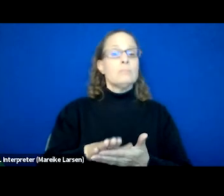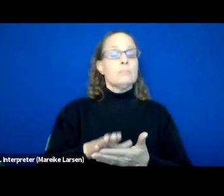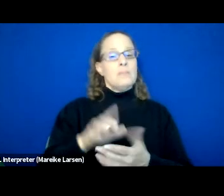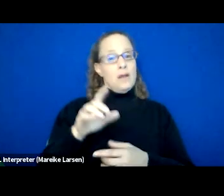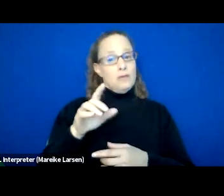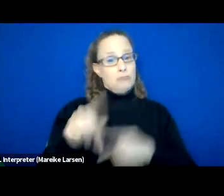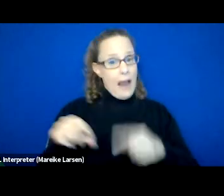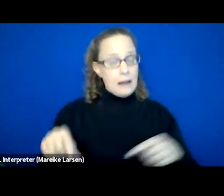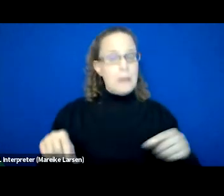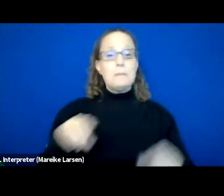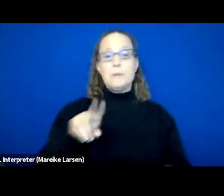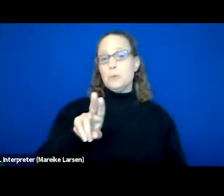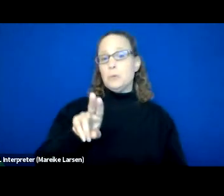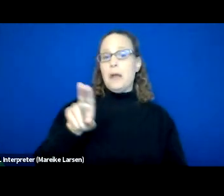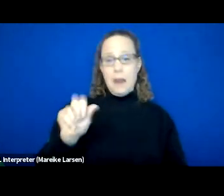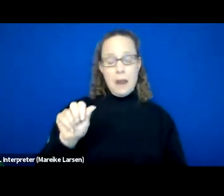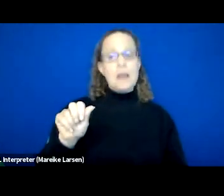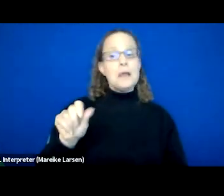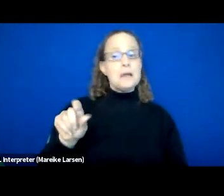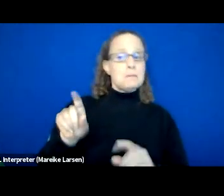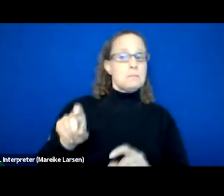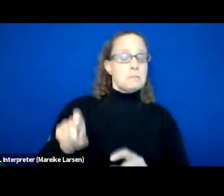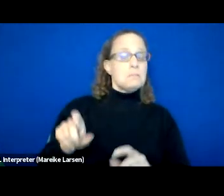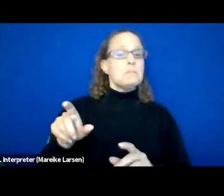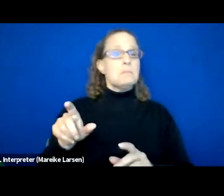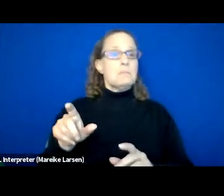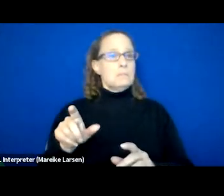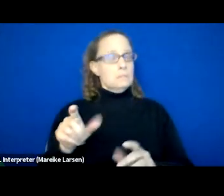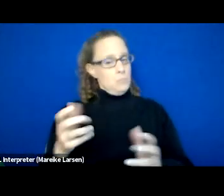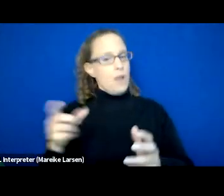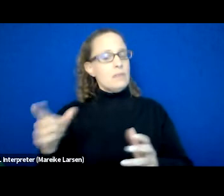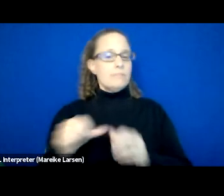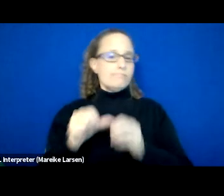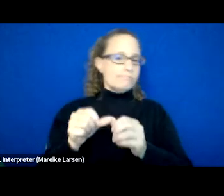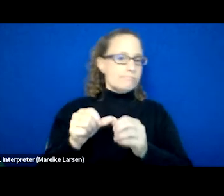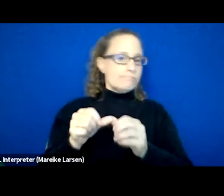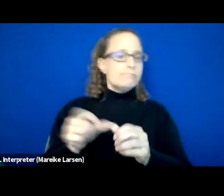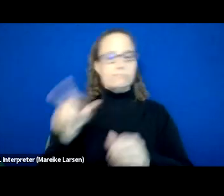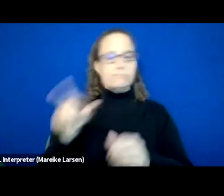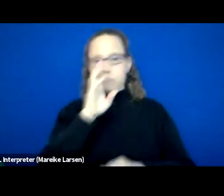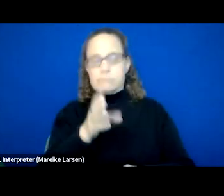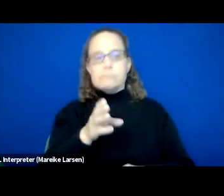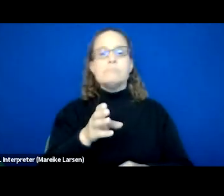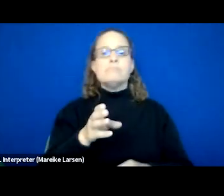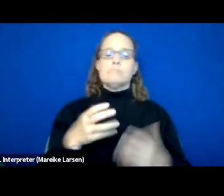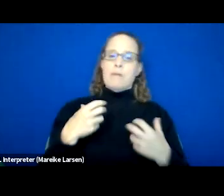We still want them to take the necessary steps in order to maintain a healthy and sober life.